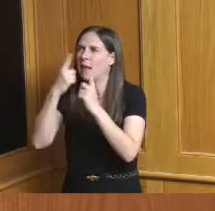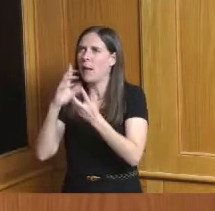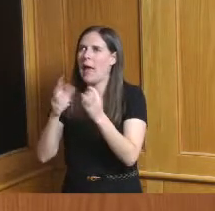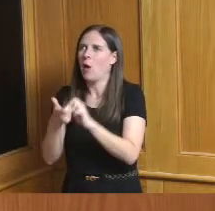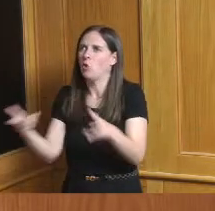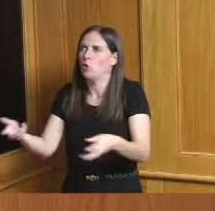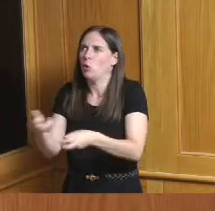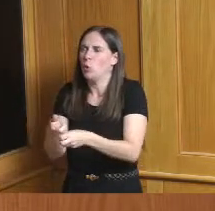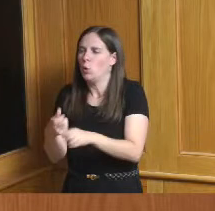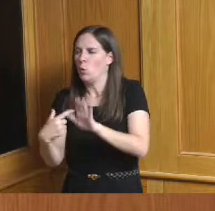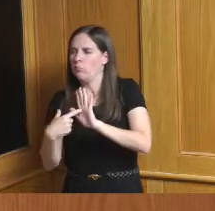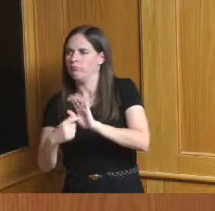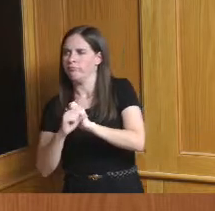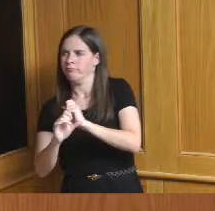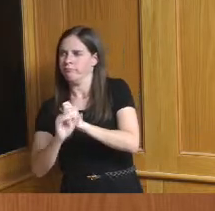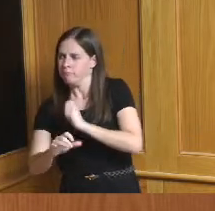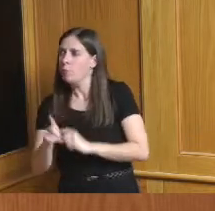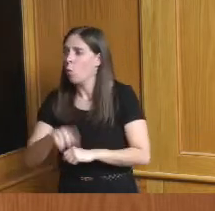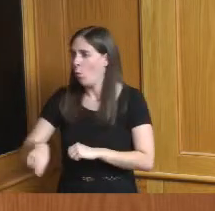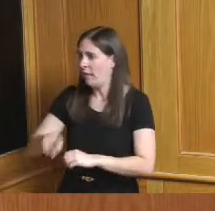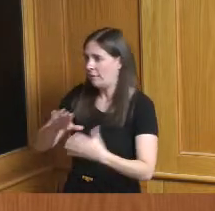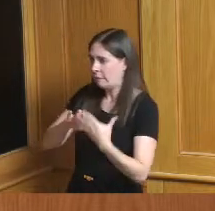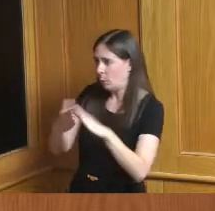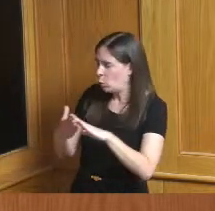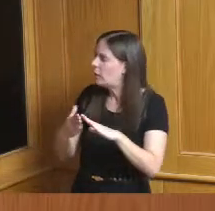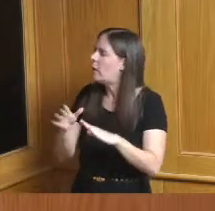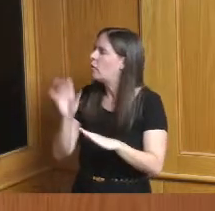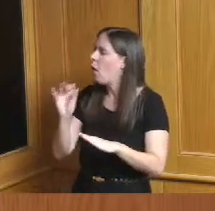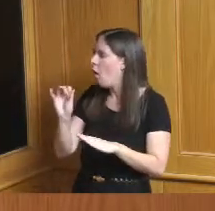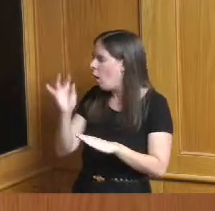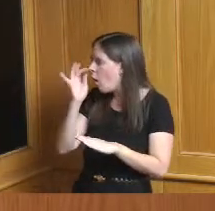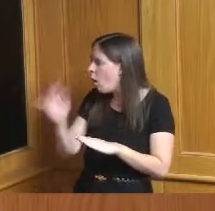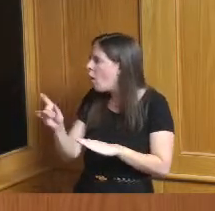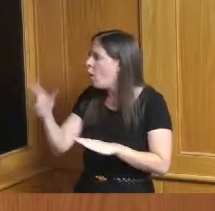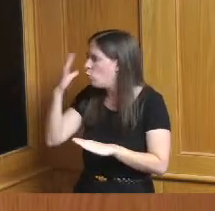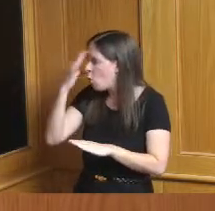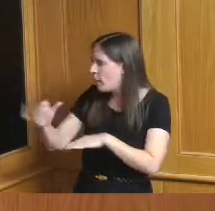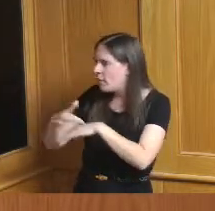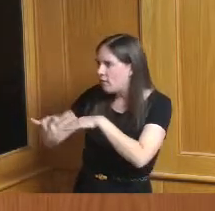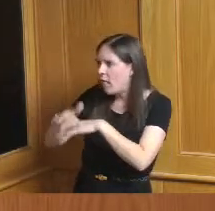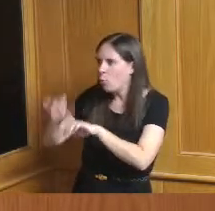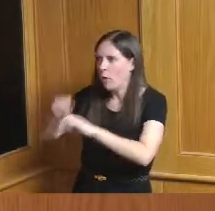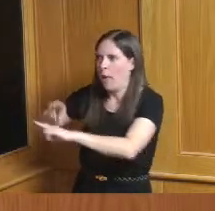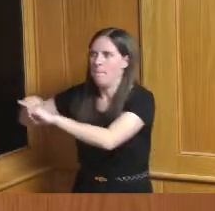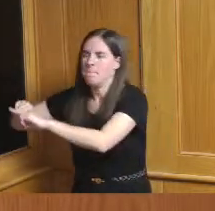these jurisdictions know what's available to them as they think through man if we just had a little